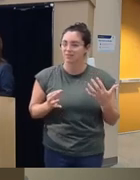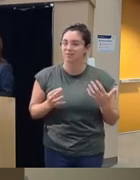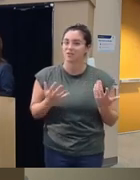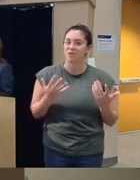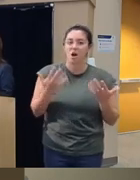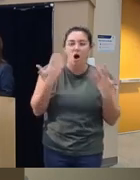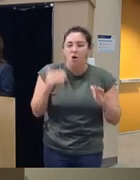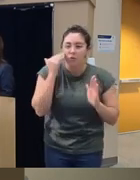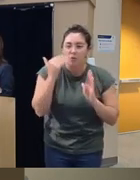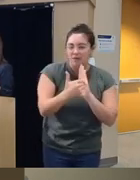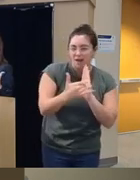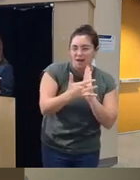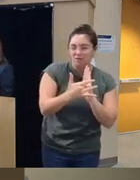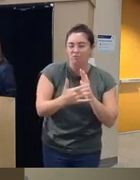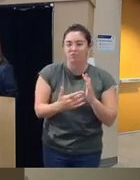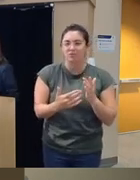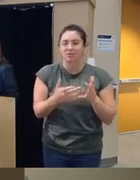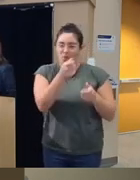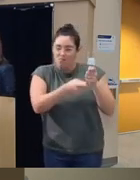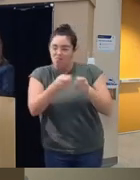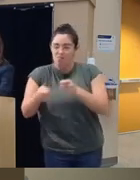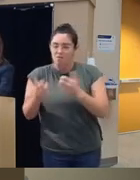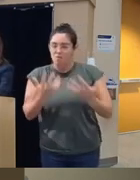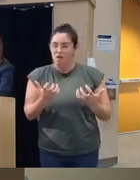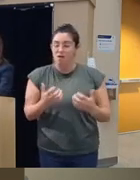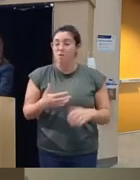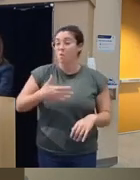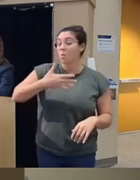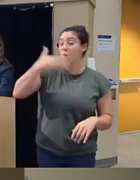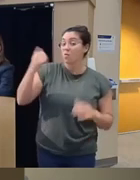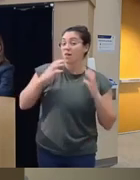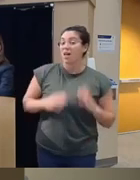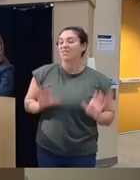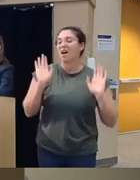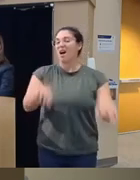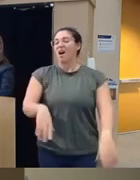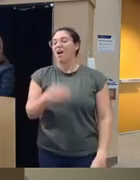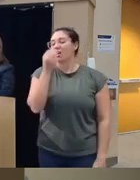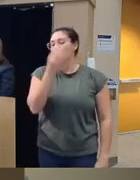tech they're techsavvy they they want options so older clients they were like just want a default